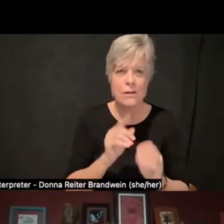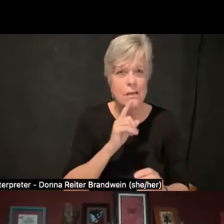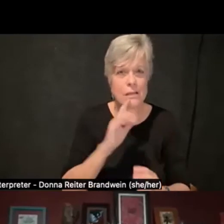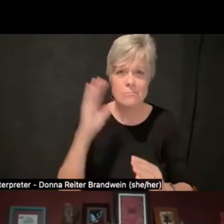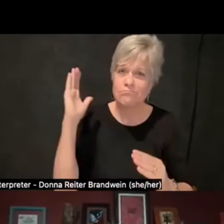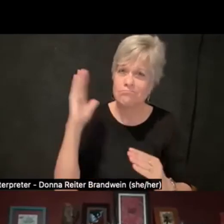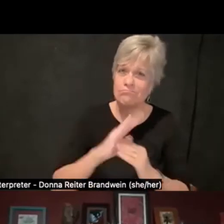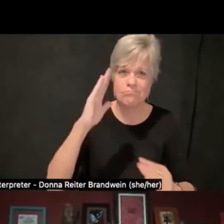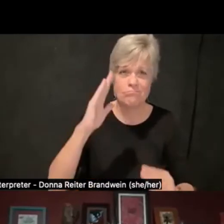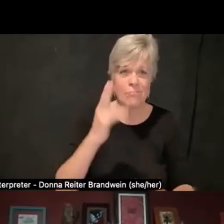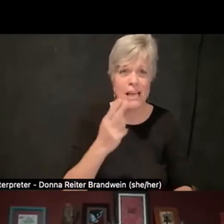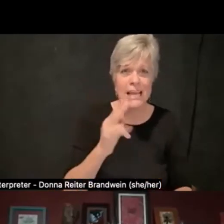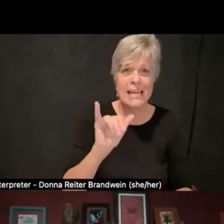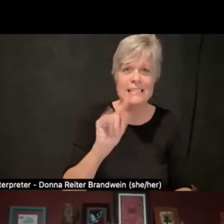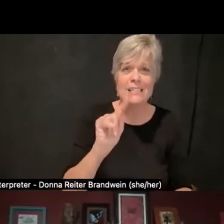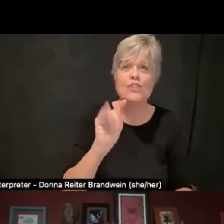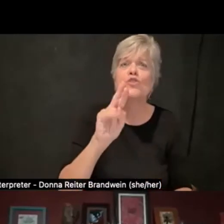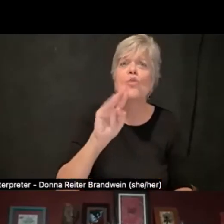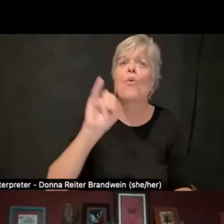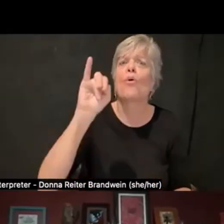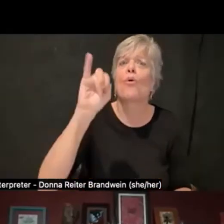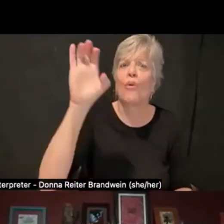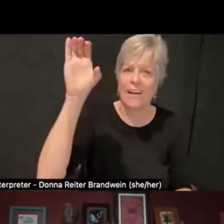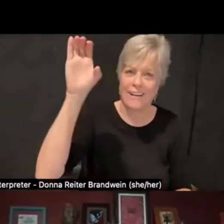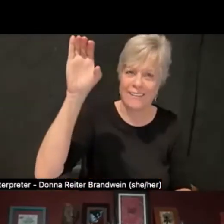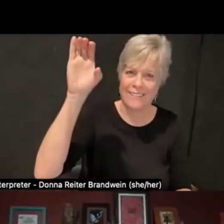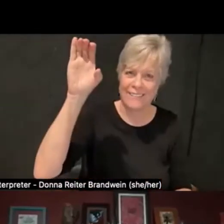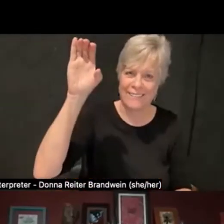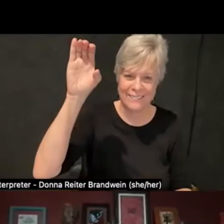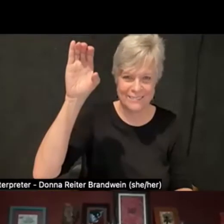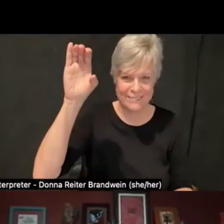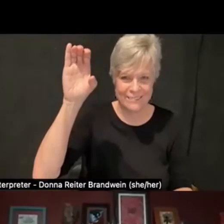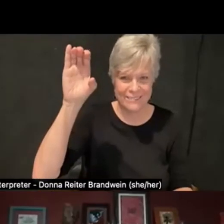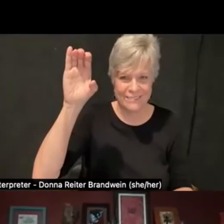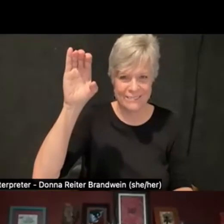and I wanted to say that,